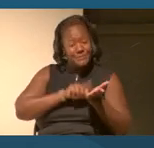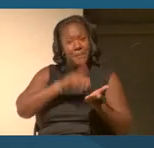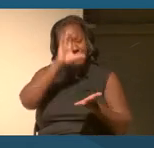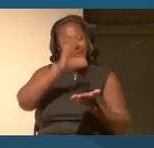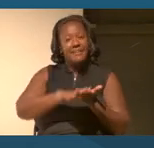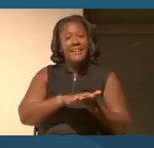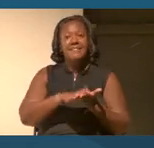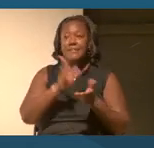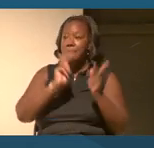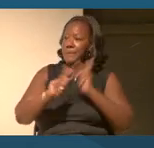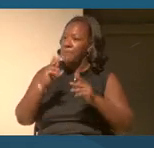can make us free.